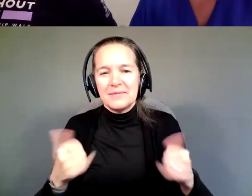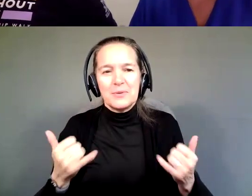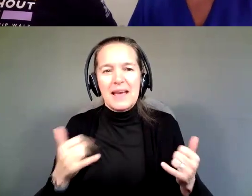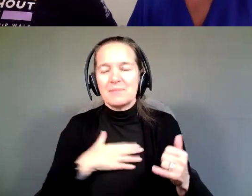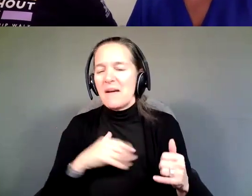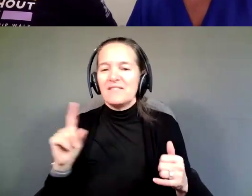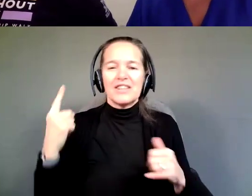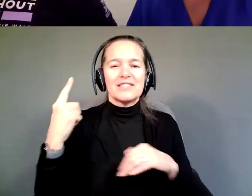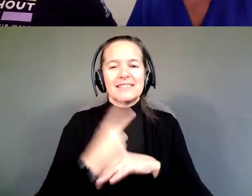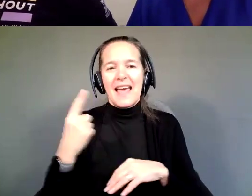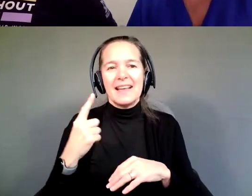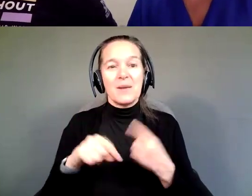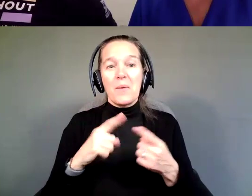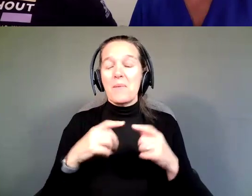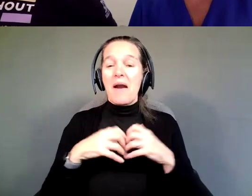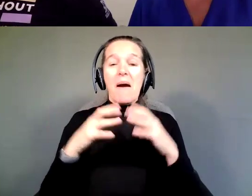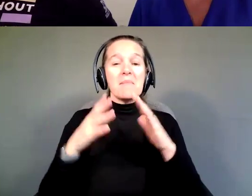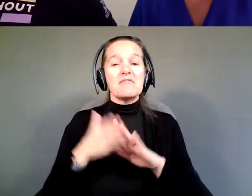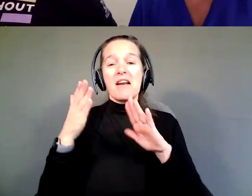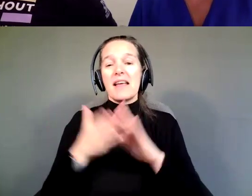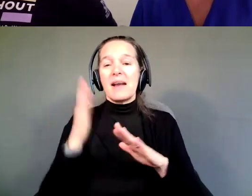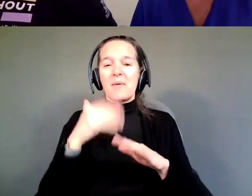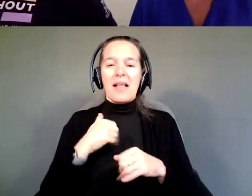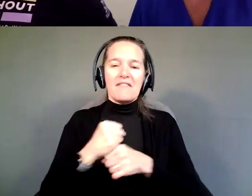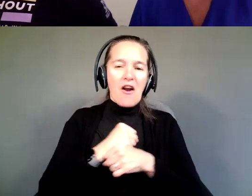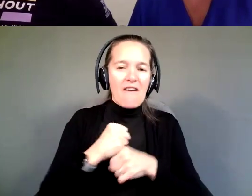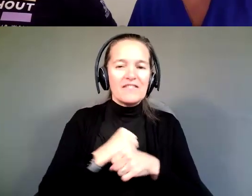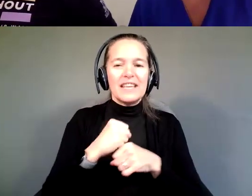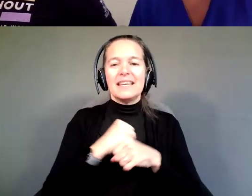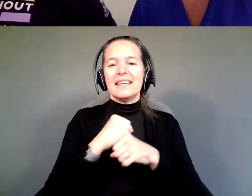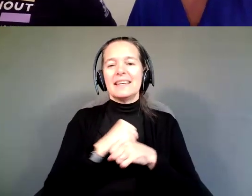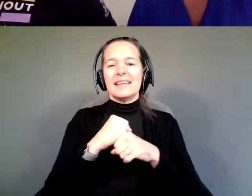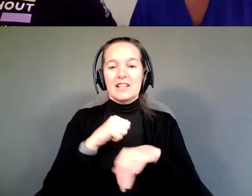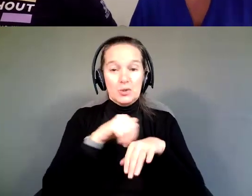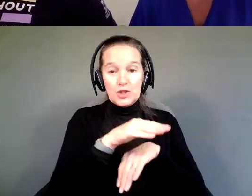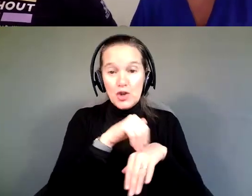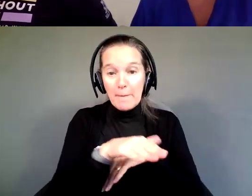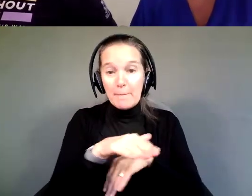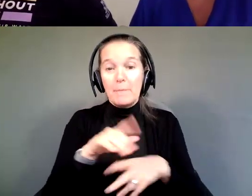Once we're up and running, you know, we'll have coffee that we can ship, we'll have T shirts.